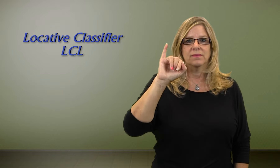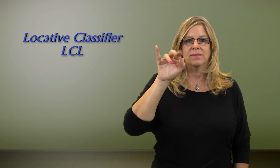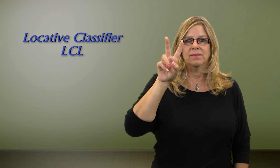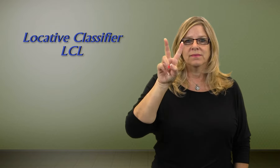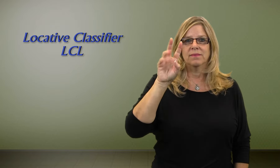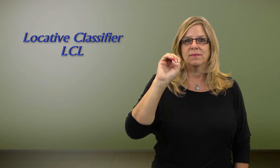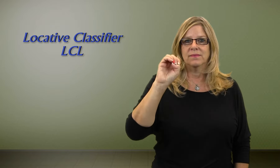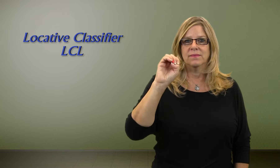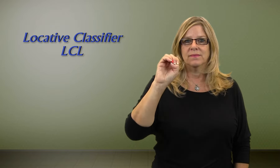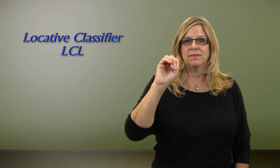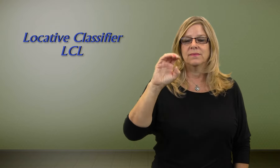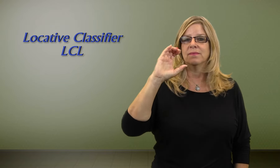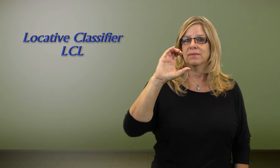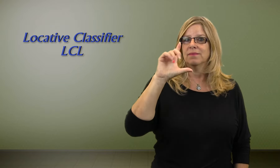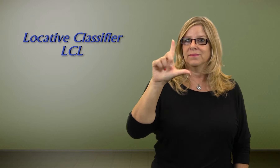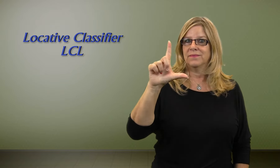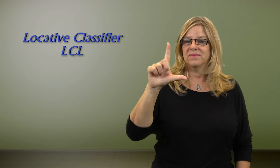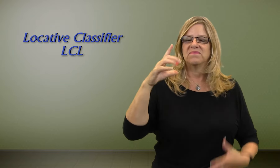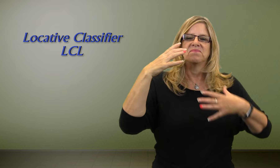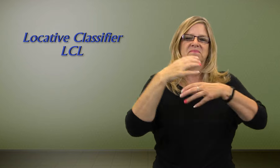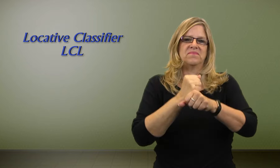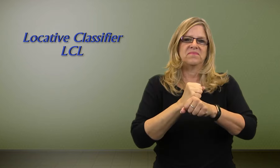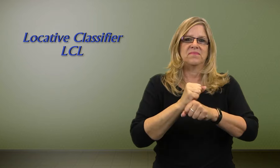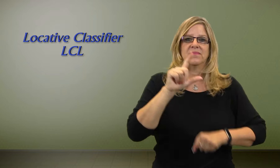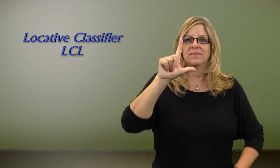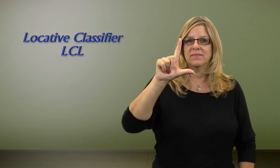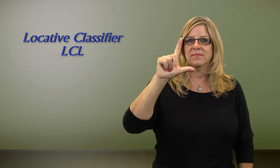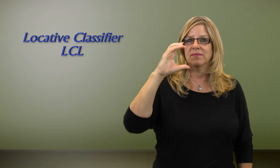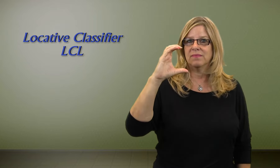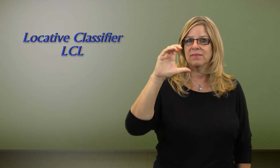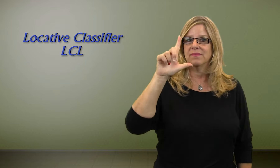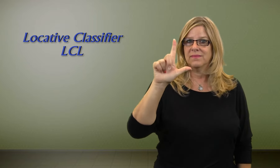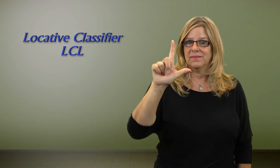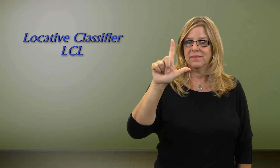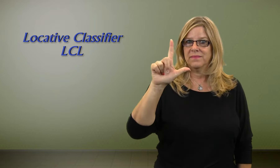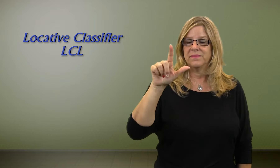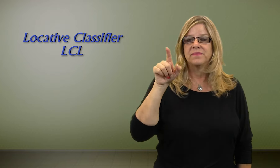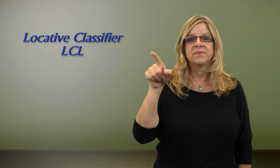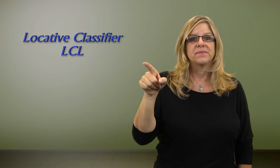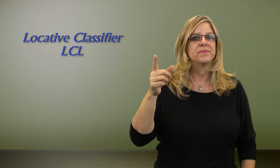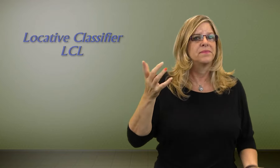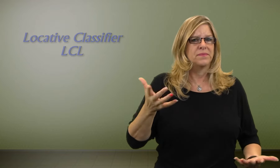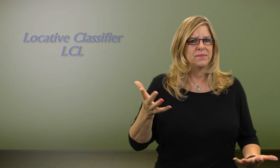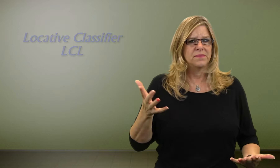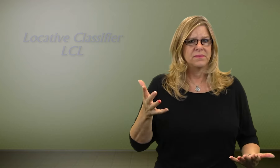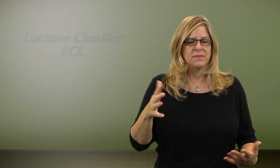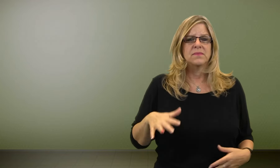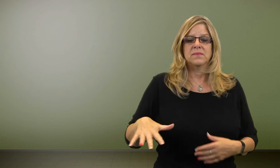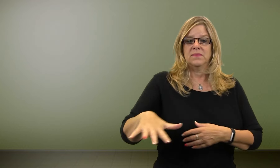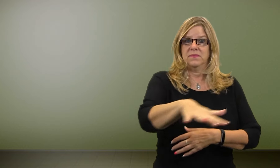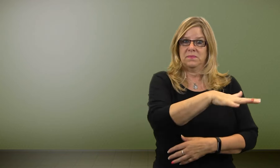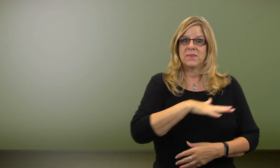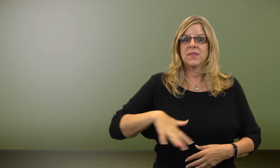Locative Classifiers and it is signed "LCL".